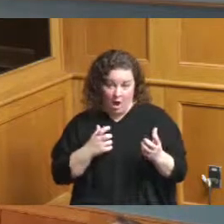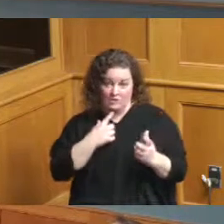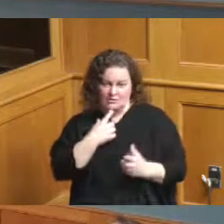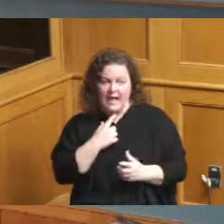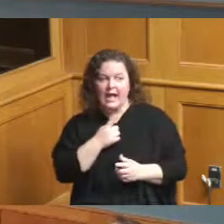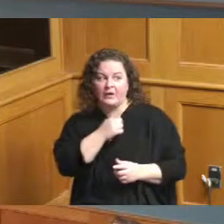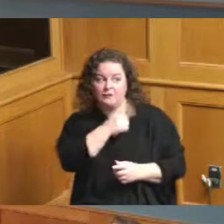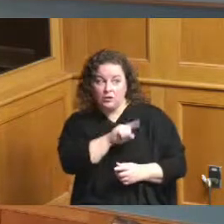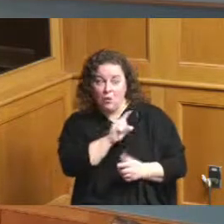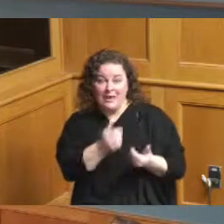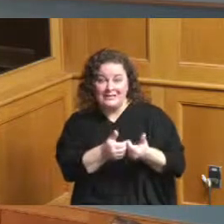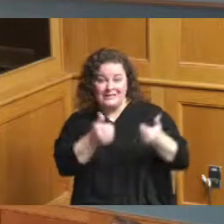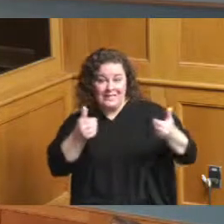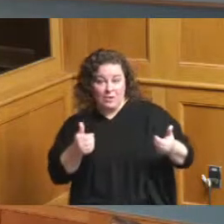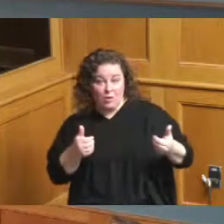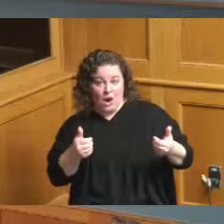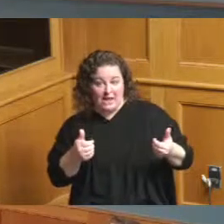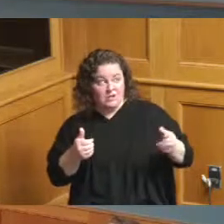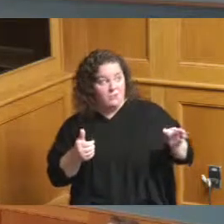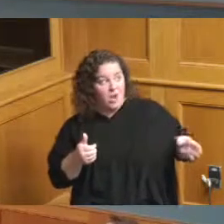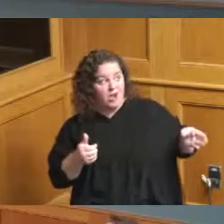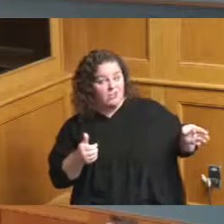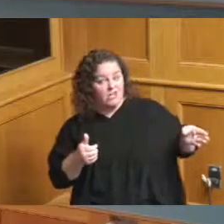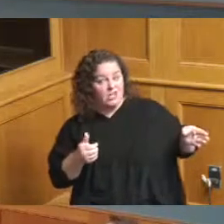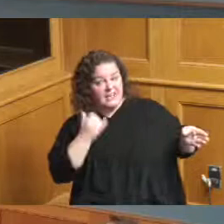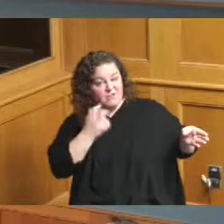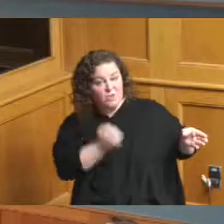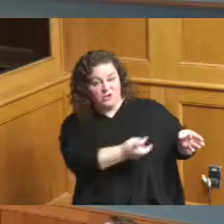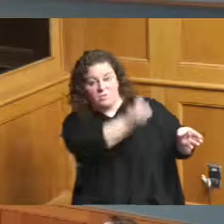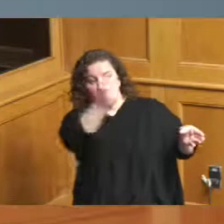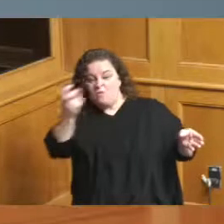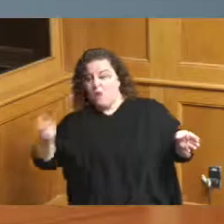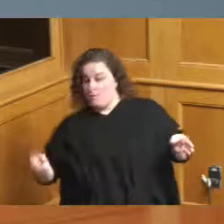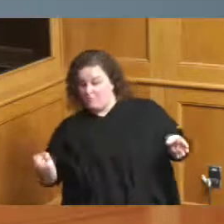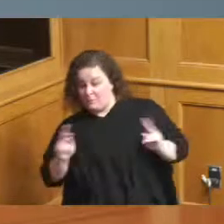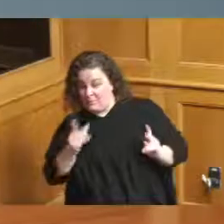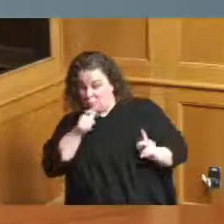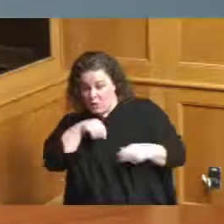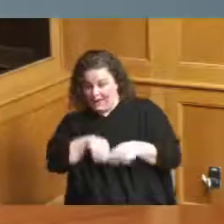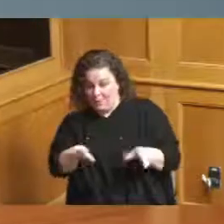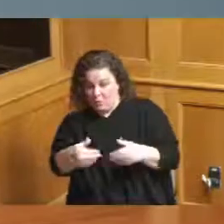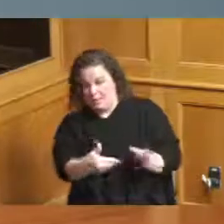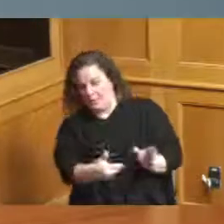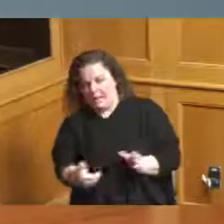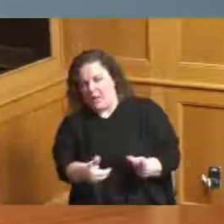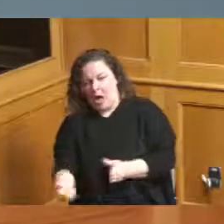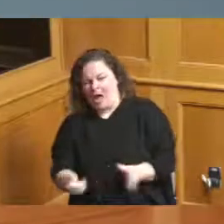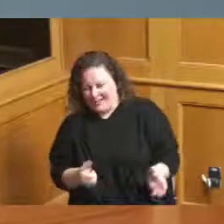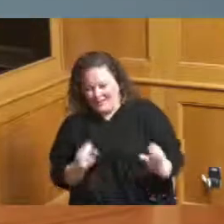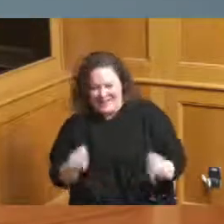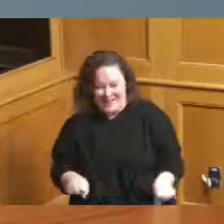chairs there are a few chairs over here if you'd like to do that also okay so we have our next item